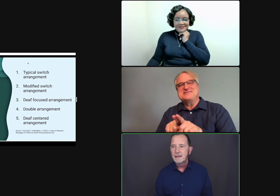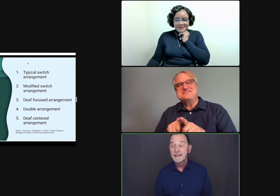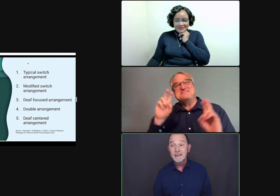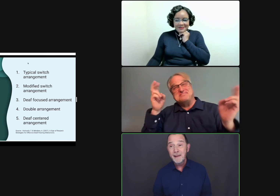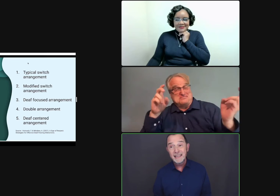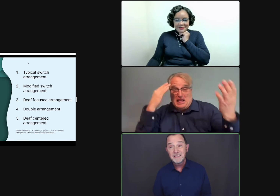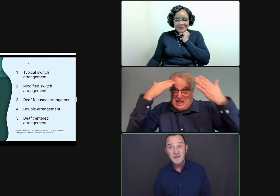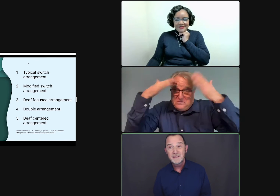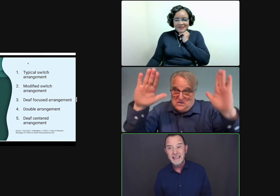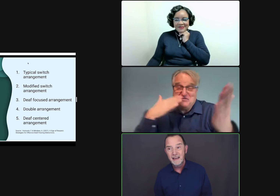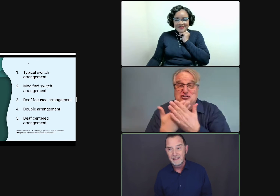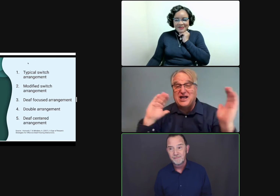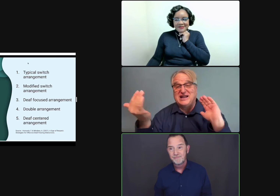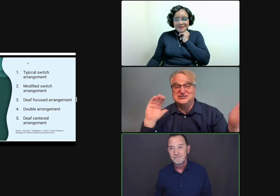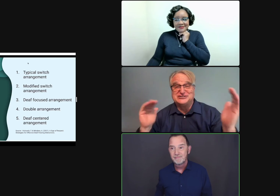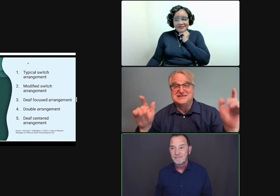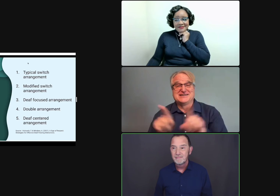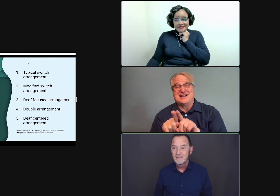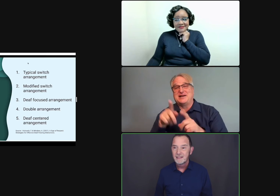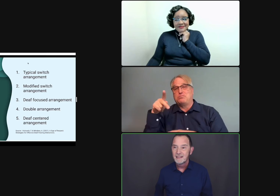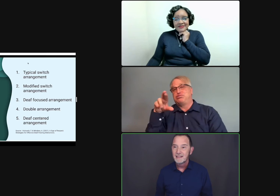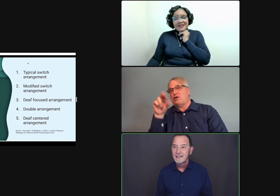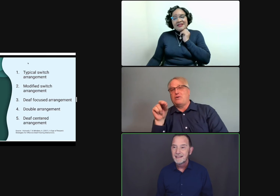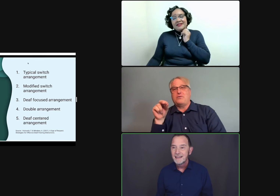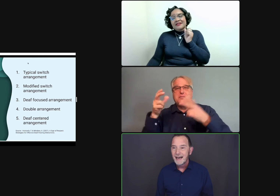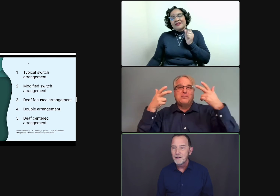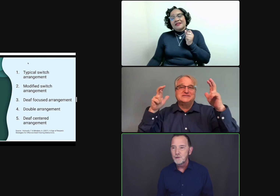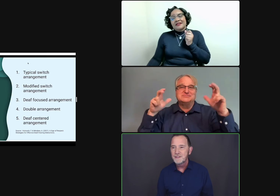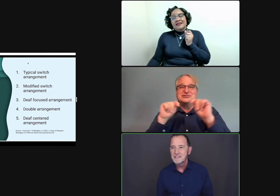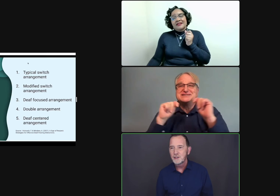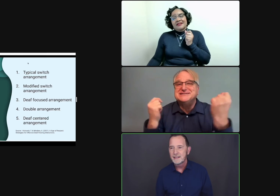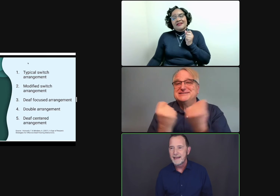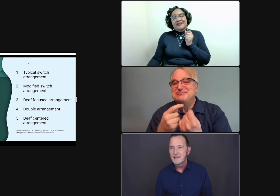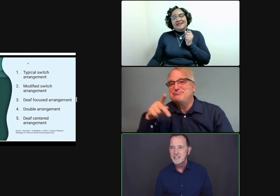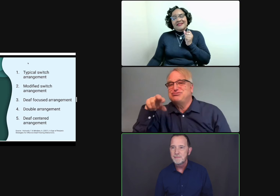And then come back in as soon as they can. I don't know if this is a good analogy,